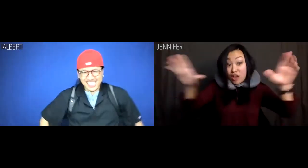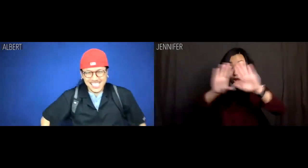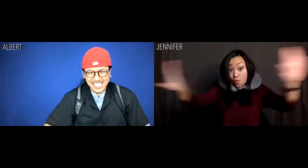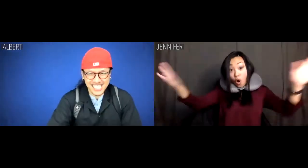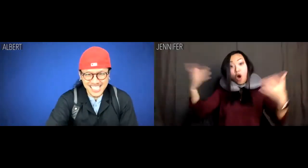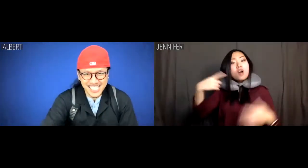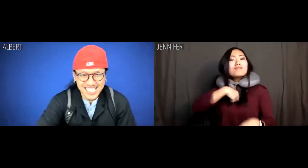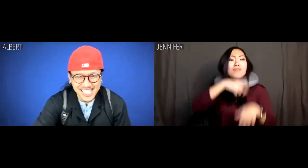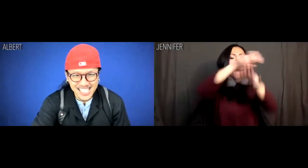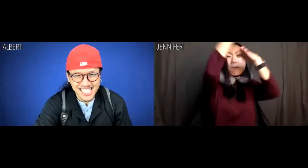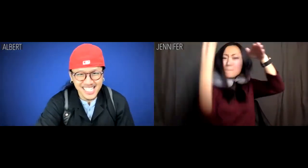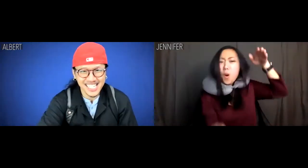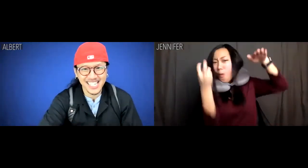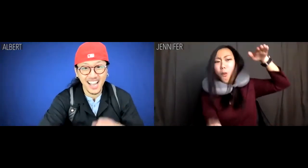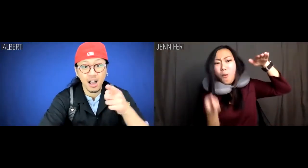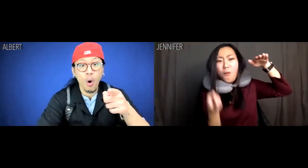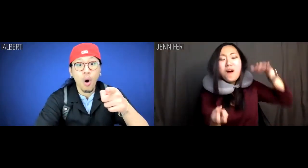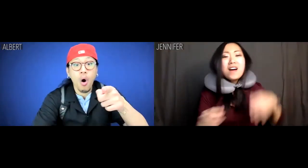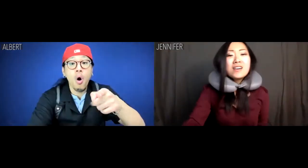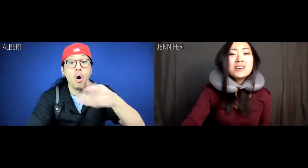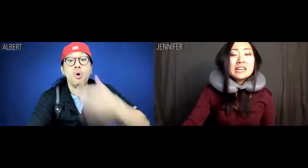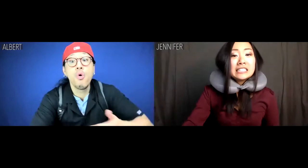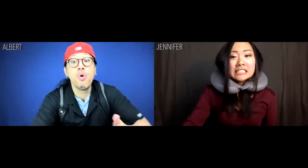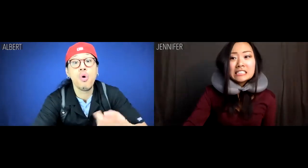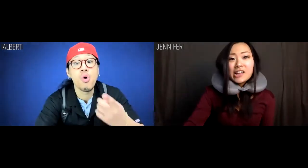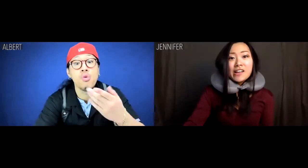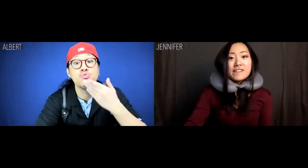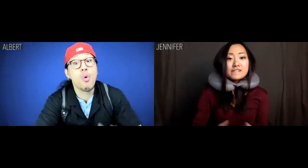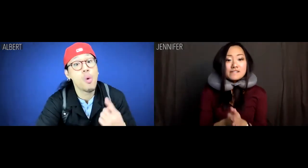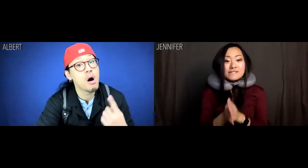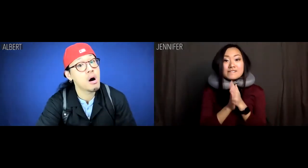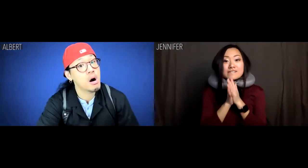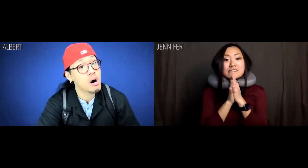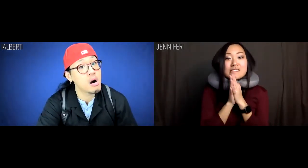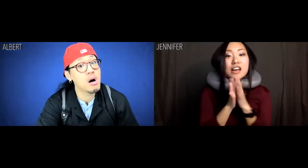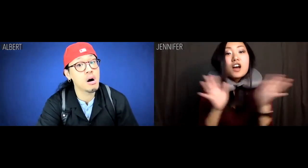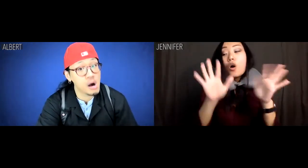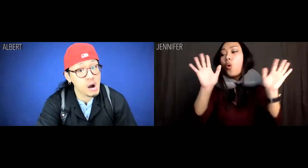Jennifer: I'm going to bungee jump the Great Wall! Albert: Good, good!